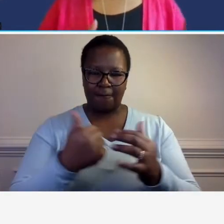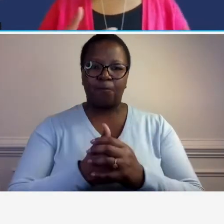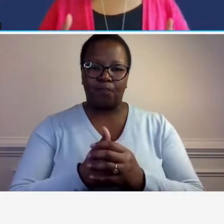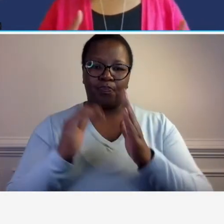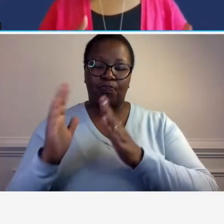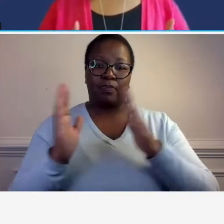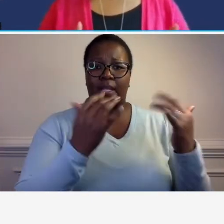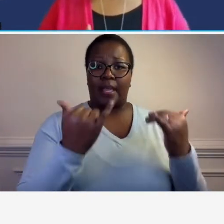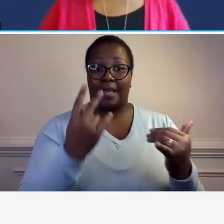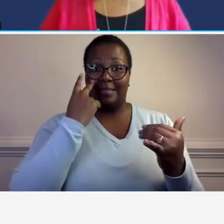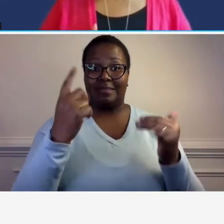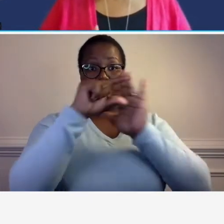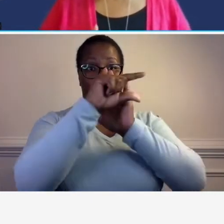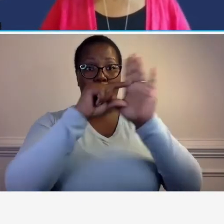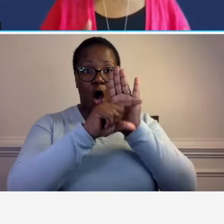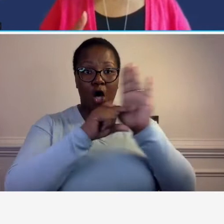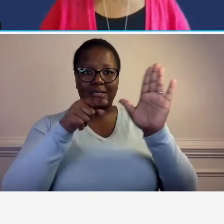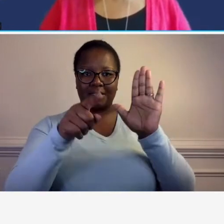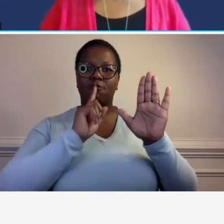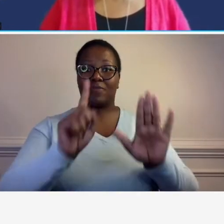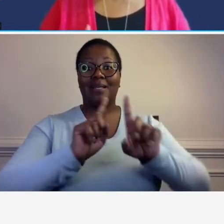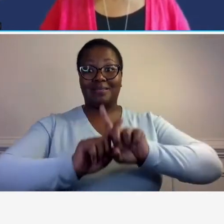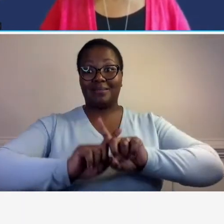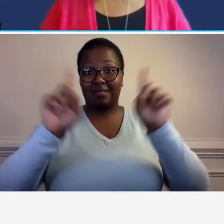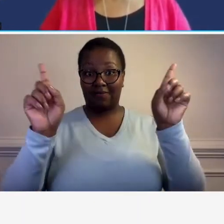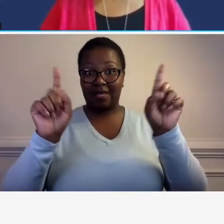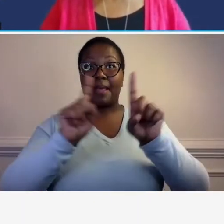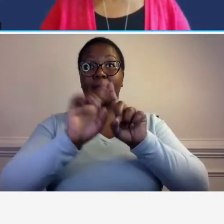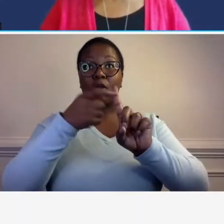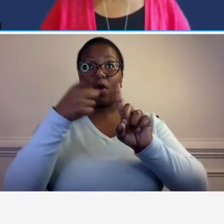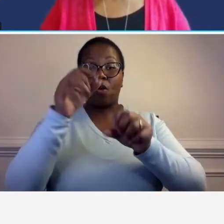may be in different places but they're going to be consistent when you work on federal aid contracts